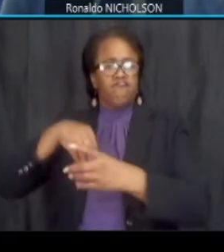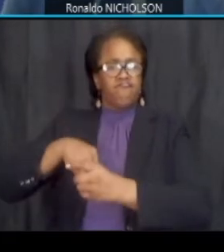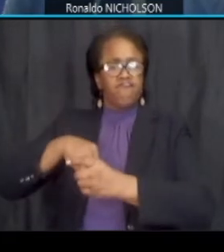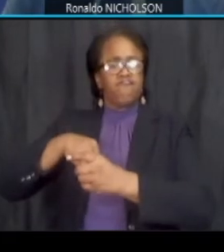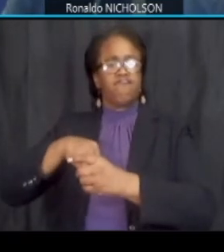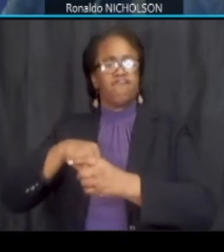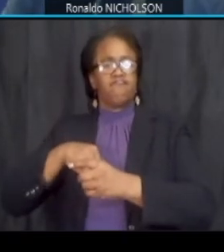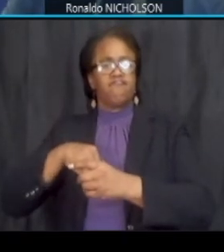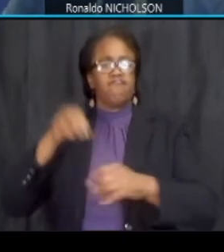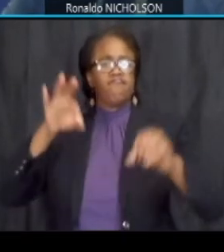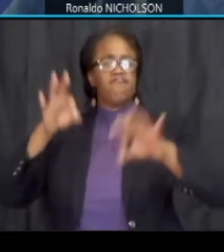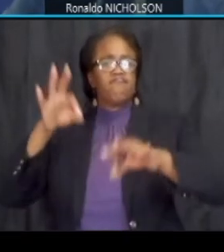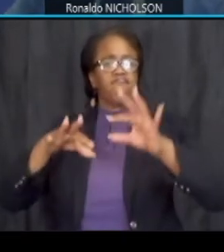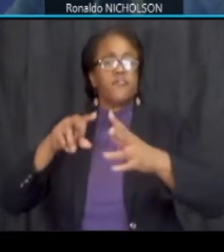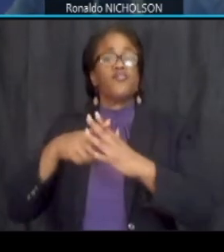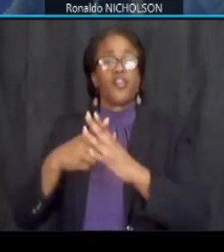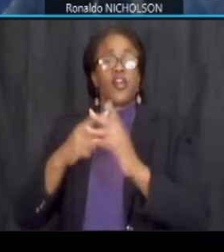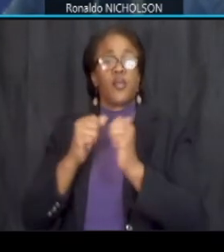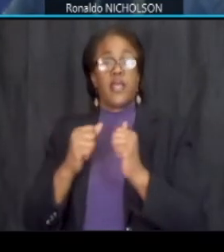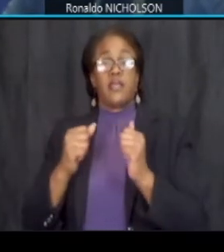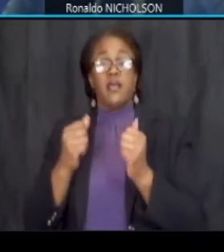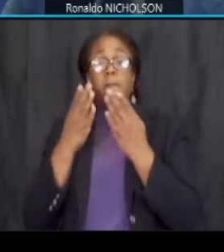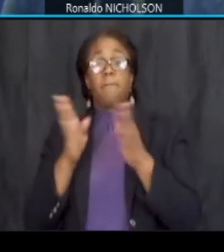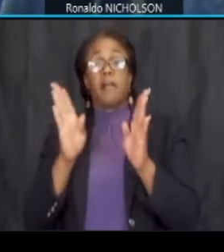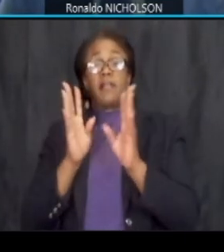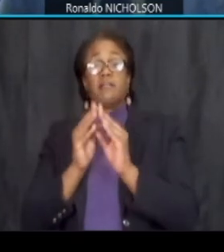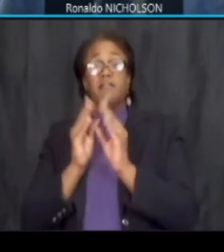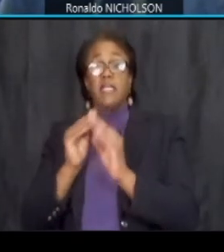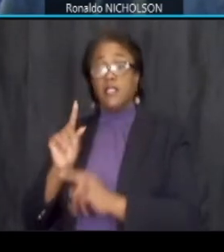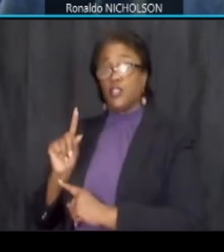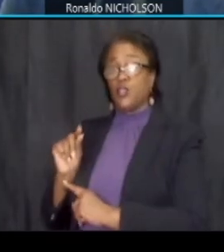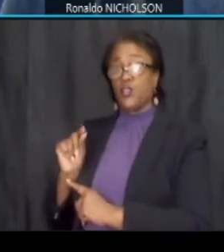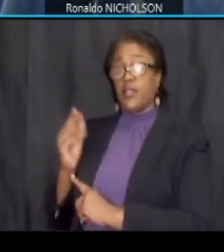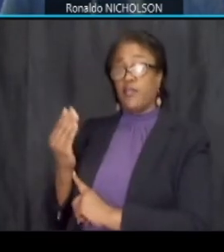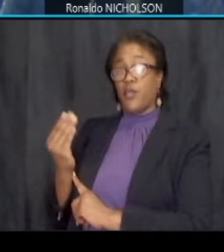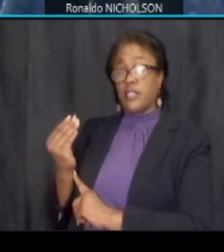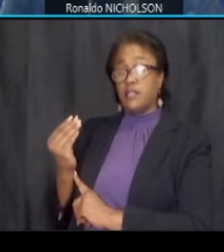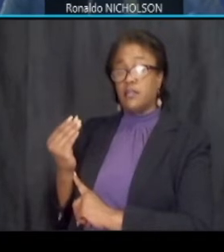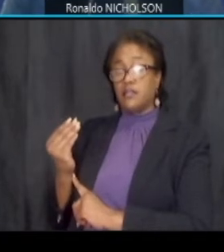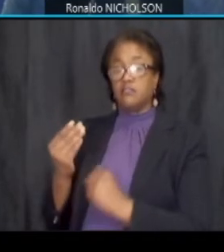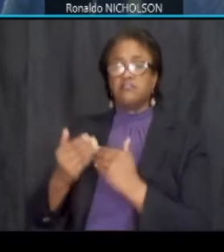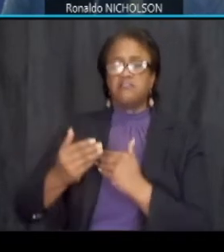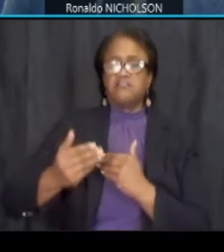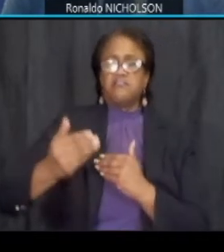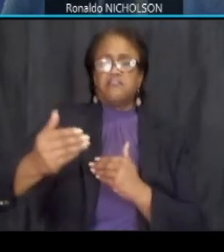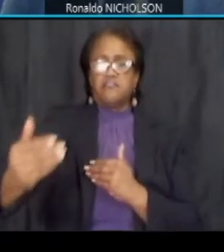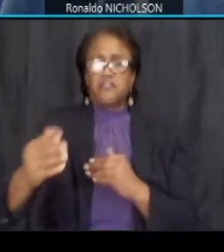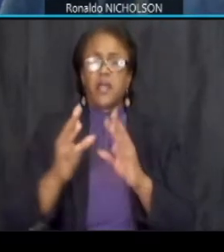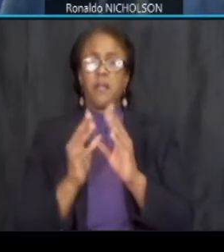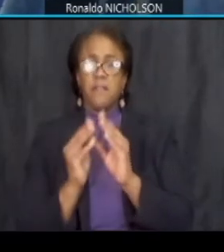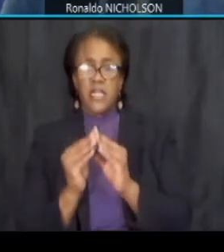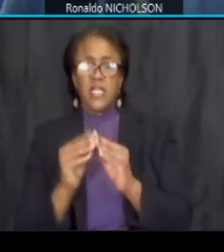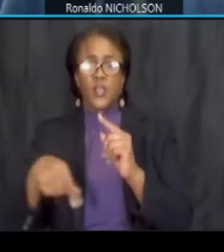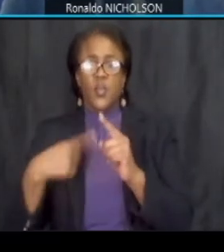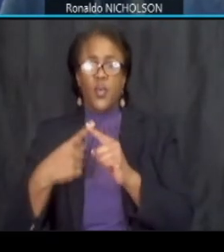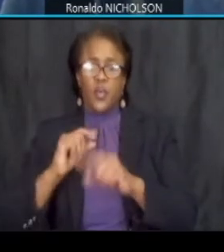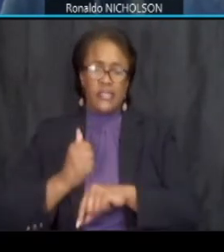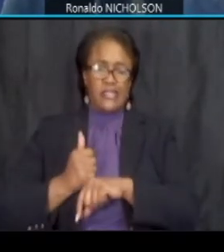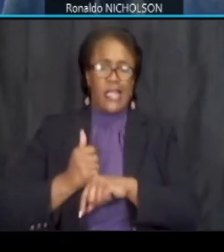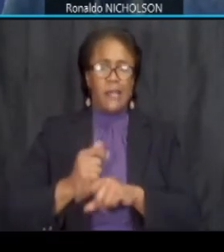starting with our public meetings in 2014 a series of those in the preliminary design gave us